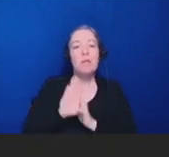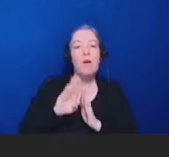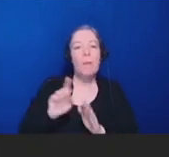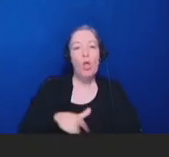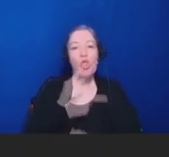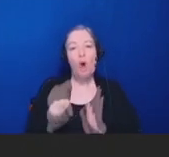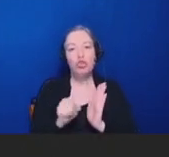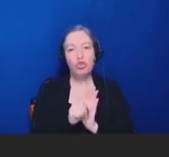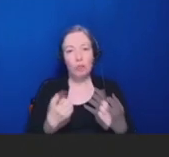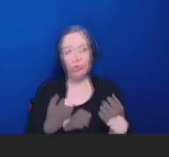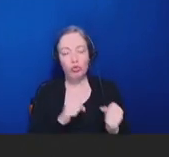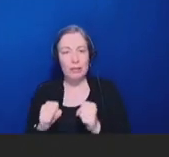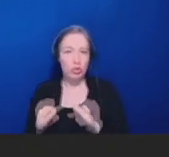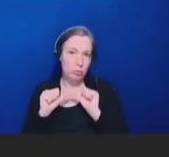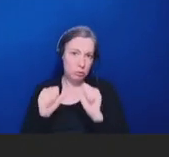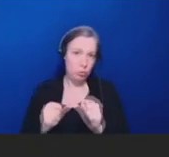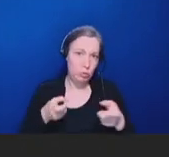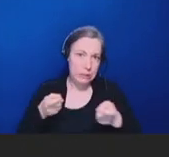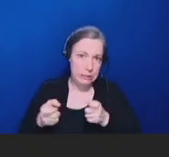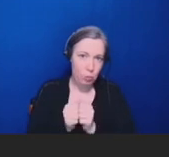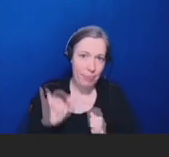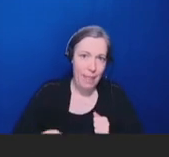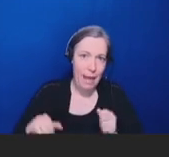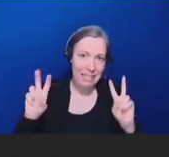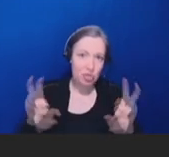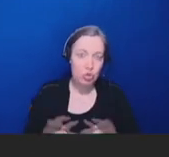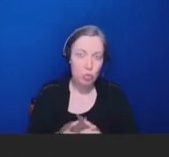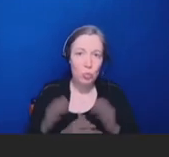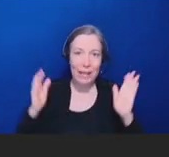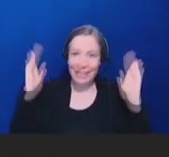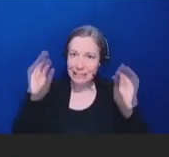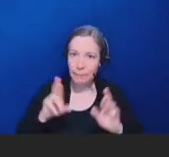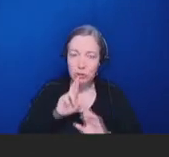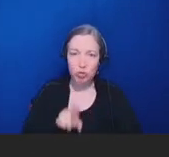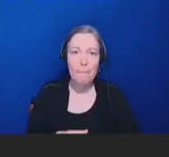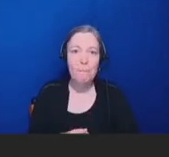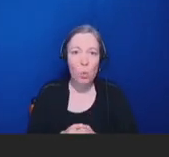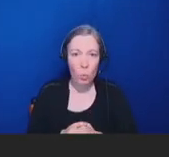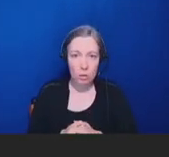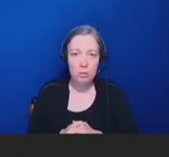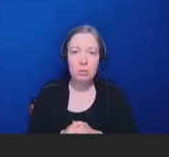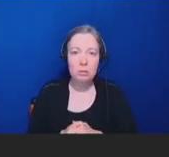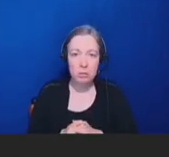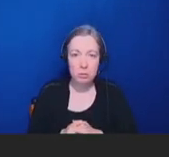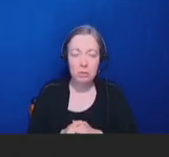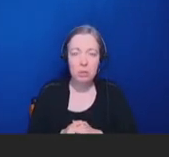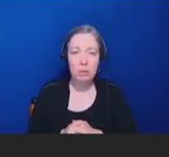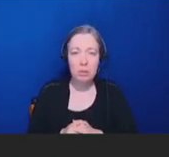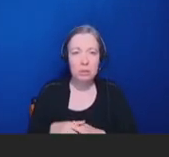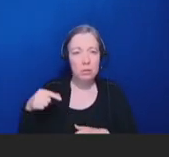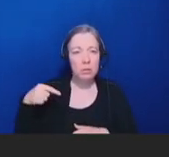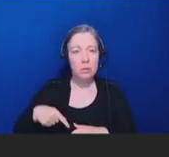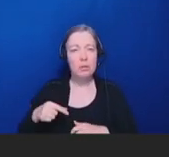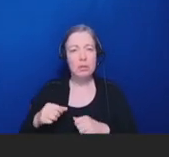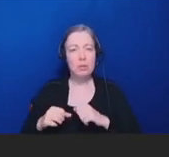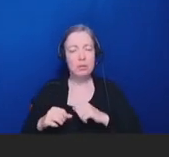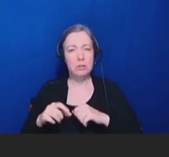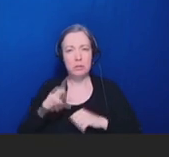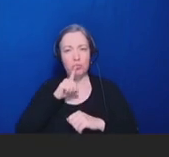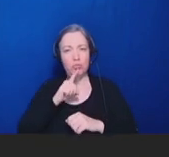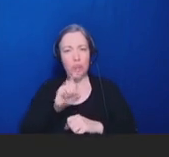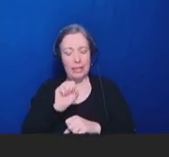the report . The Foundation is working with multiple parts of the ecosystem